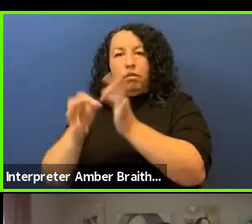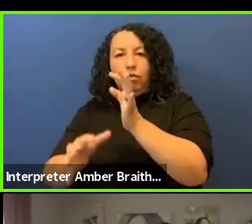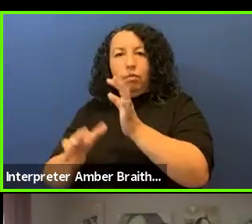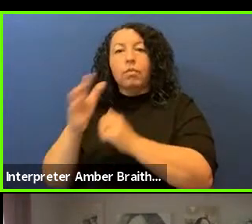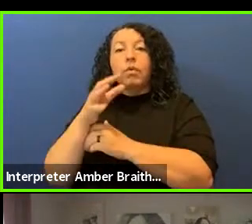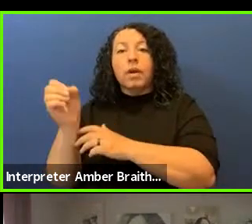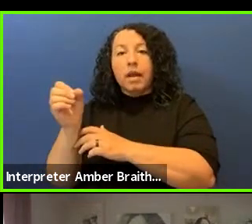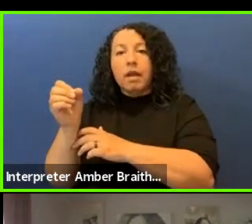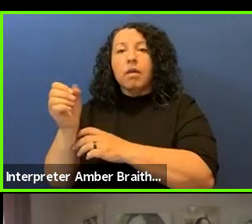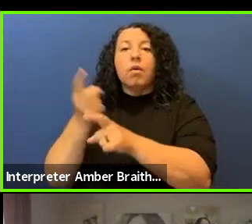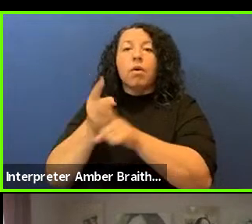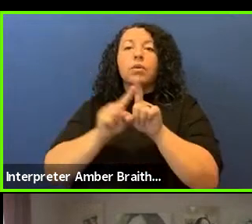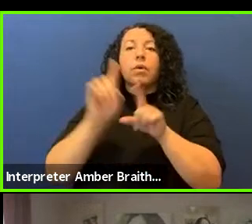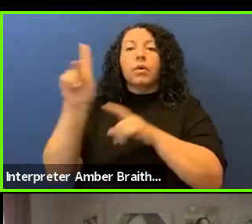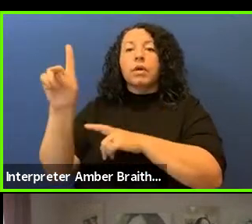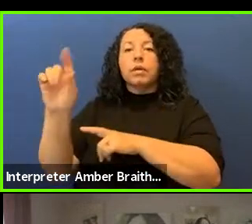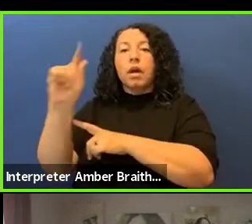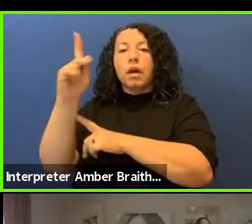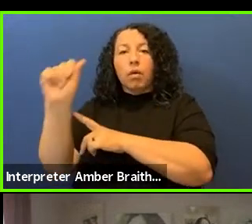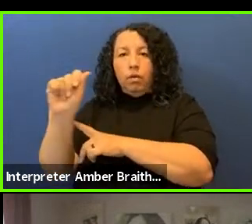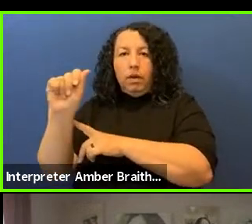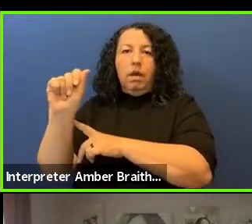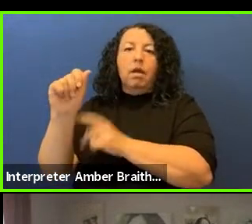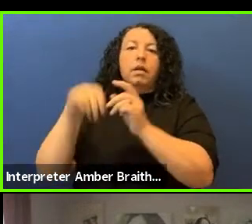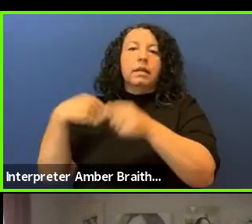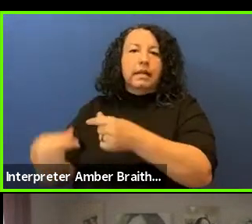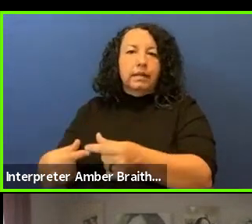and a Dakota descendant.